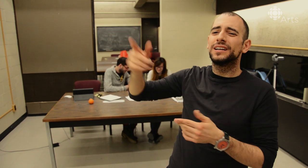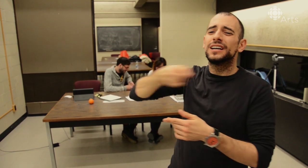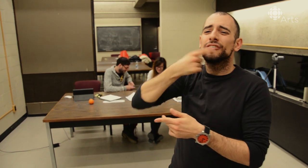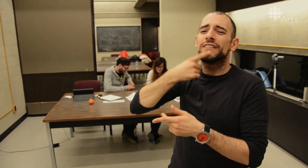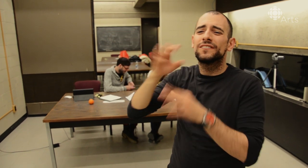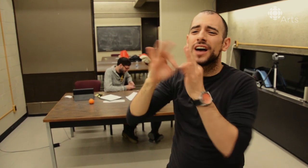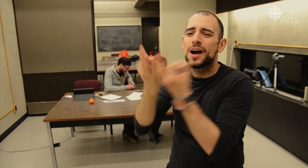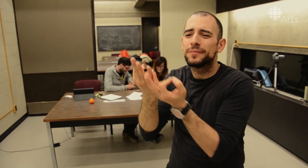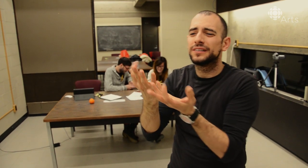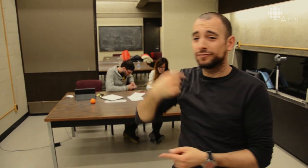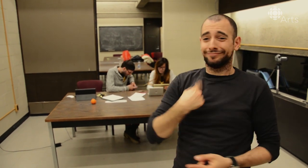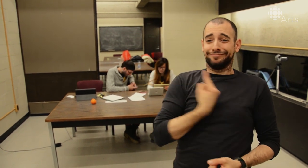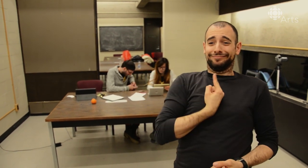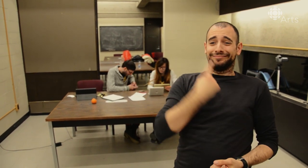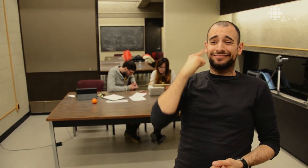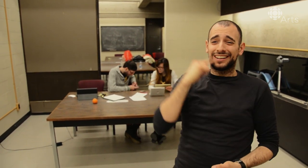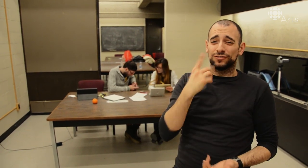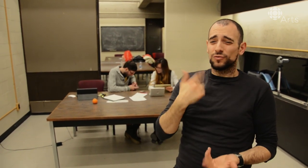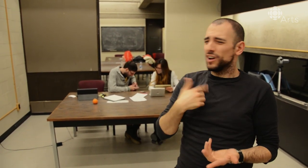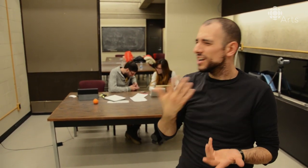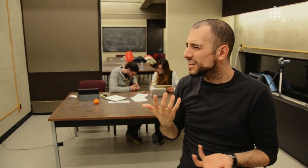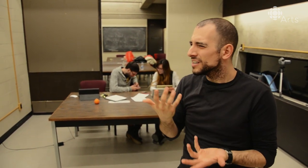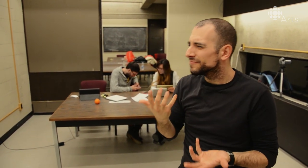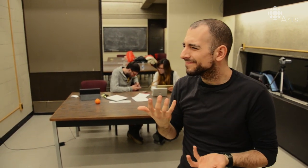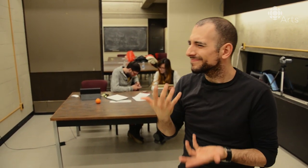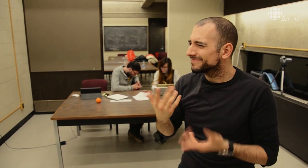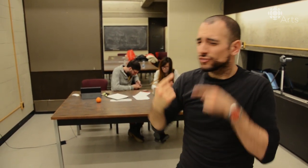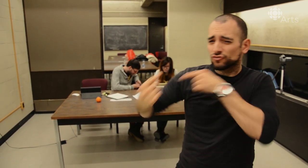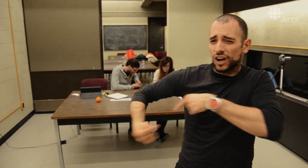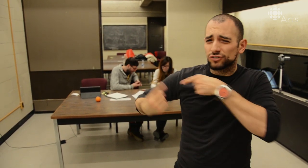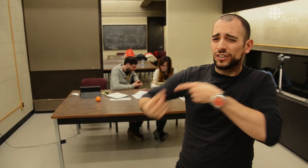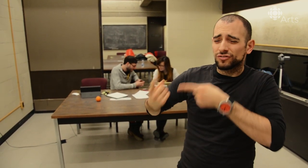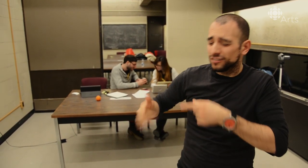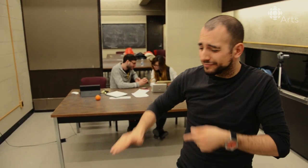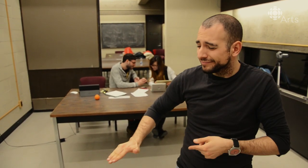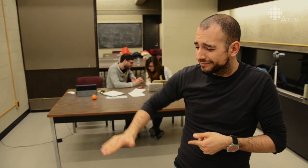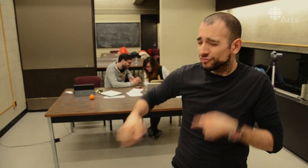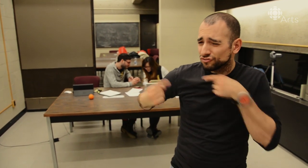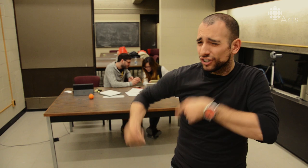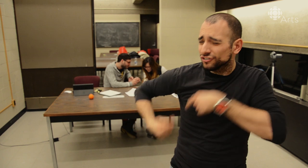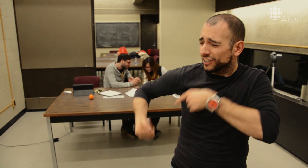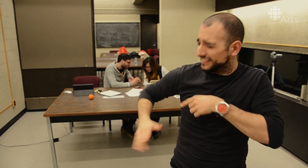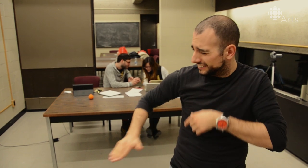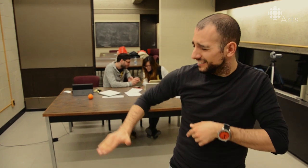I grew up in a hearing family and I was the only one who was Deaf, so communication was a constant struggle growing up.